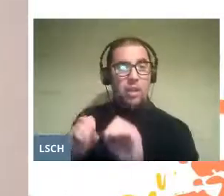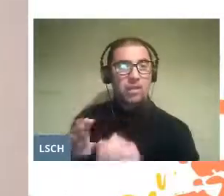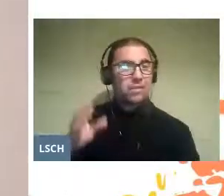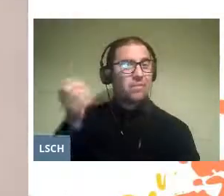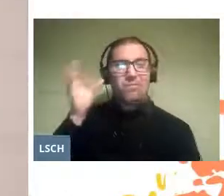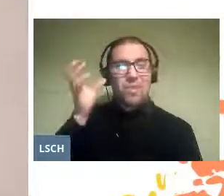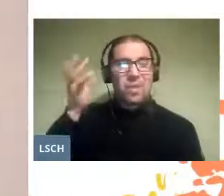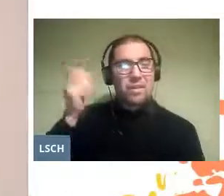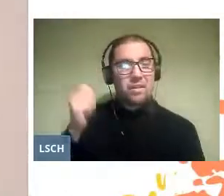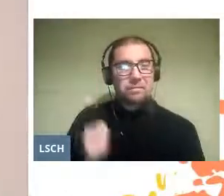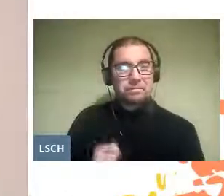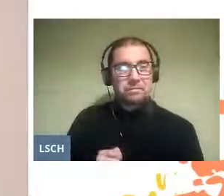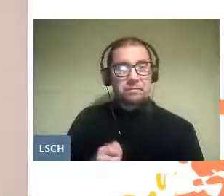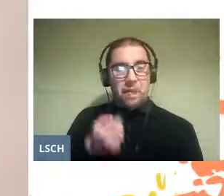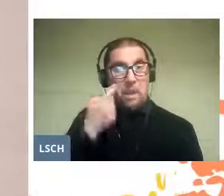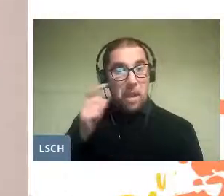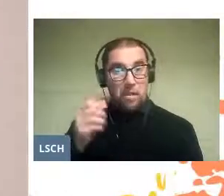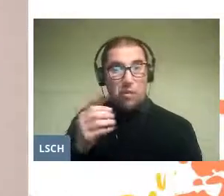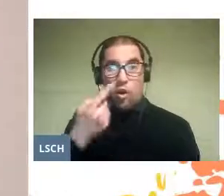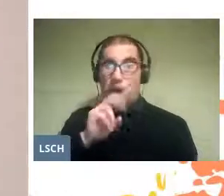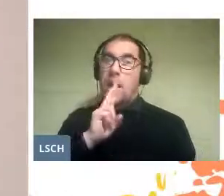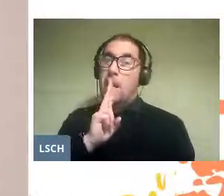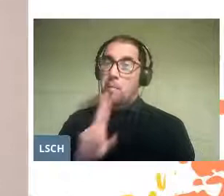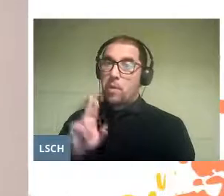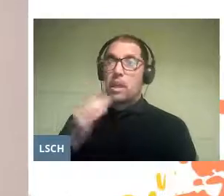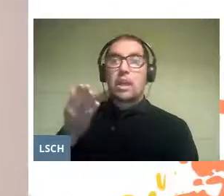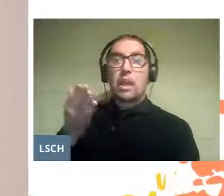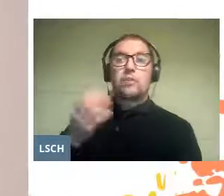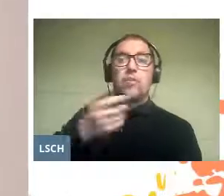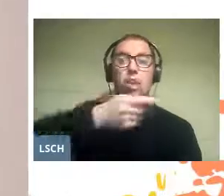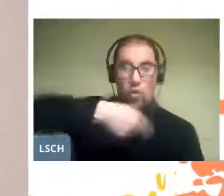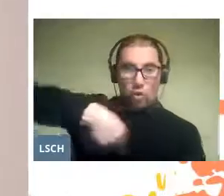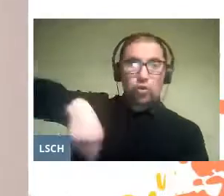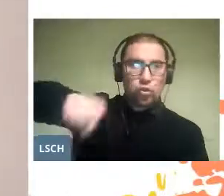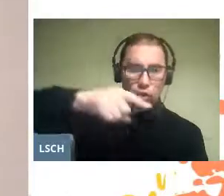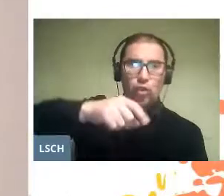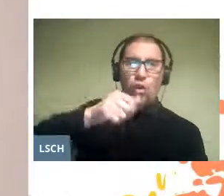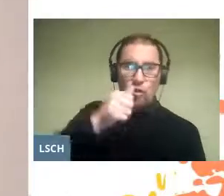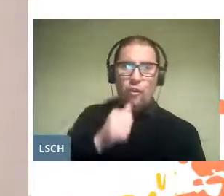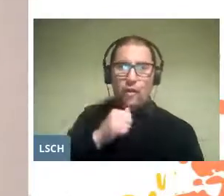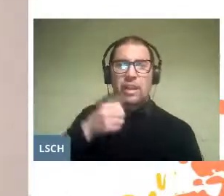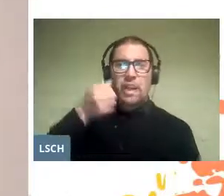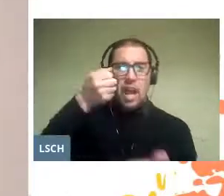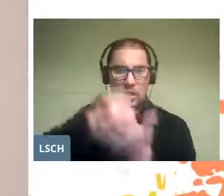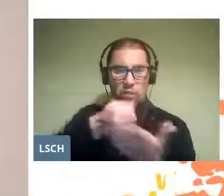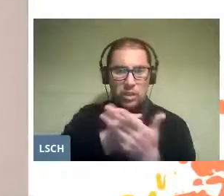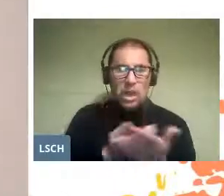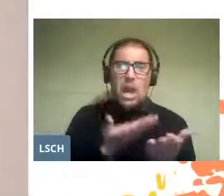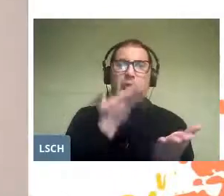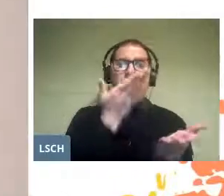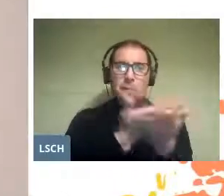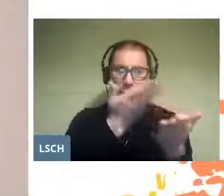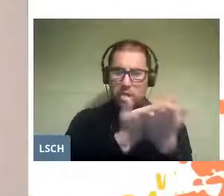But the other answer is that we haven't done enough to make that happen.